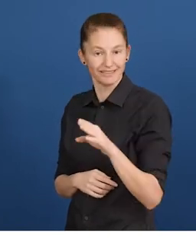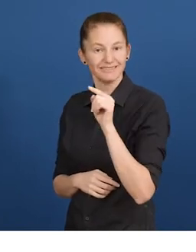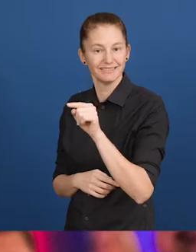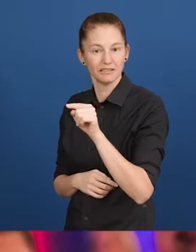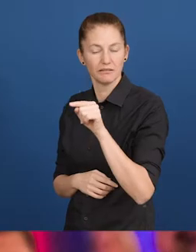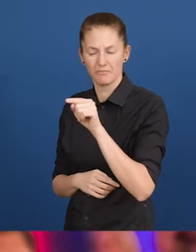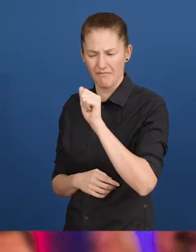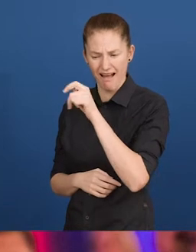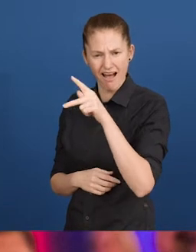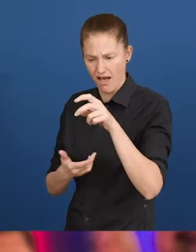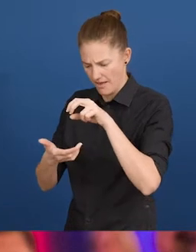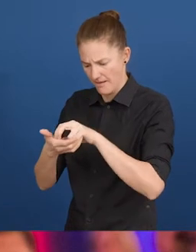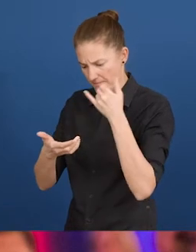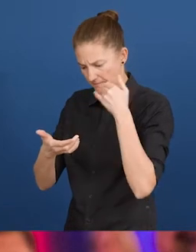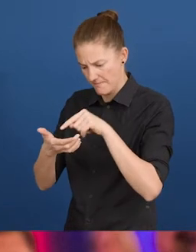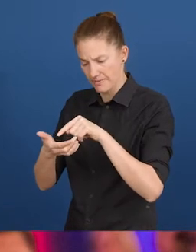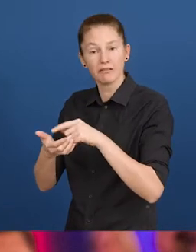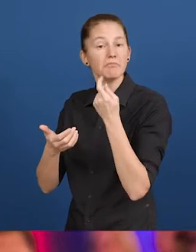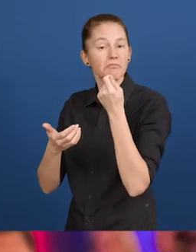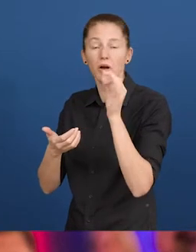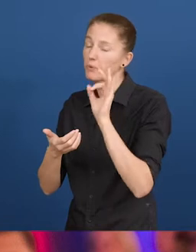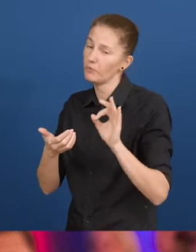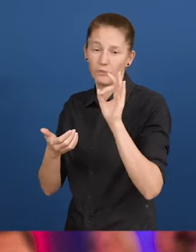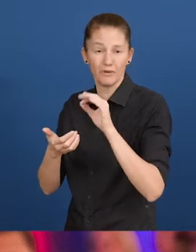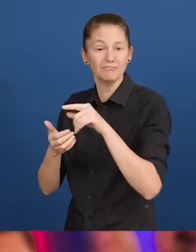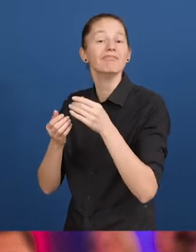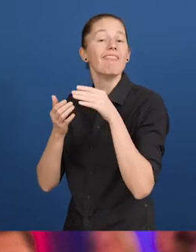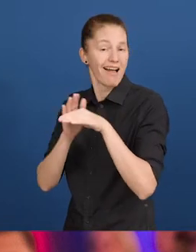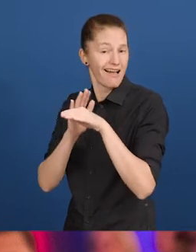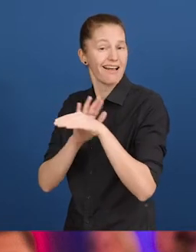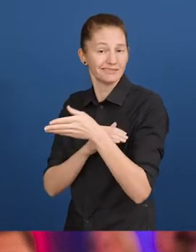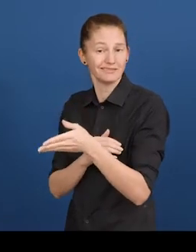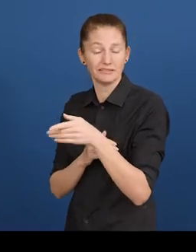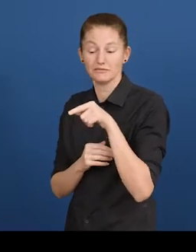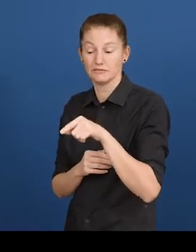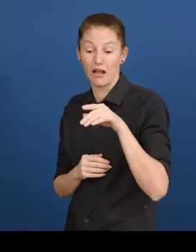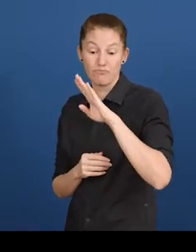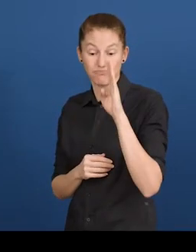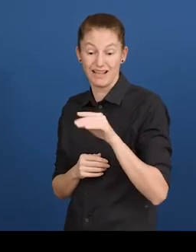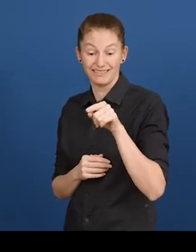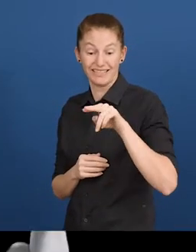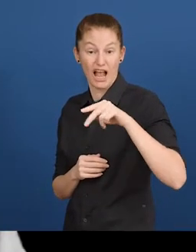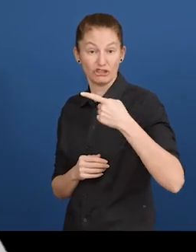VEM CA is a free and accessible phone app, developed by the Brazilian NGO Escola de Gente,